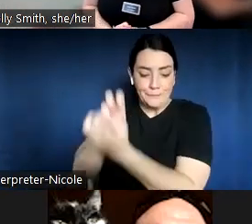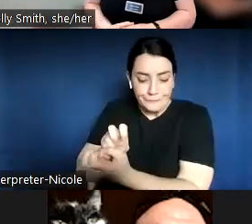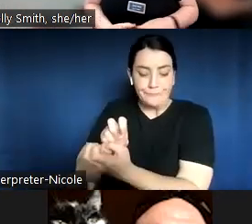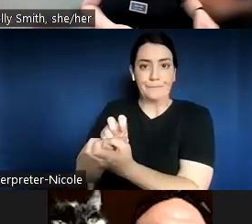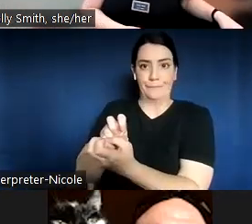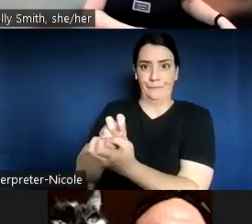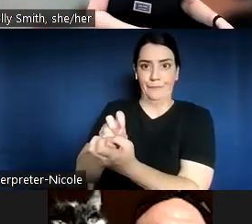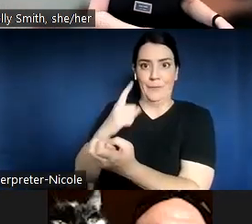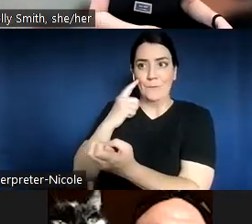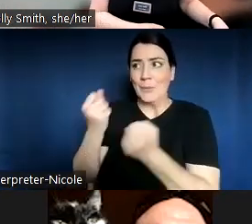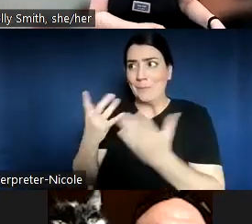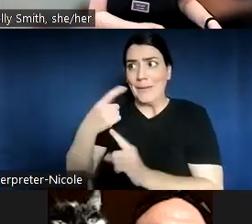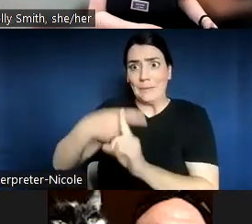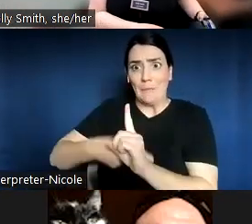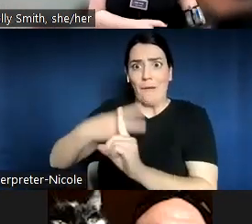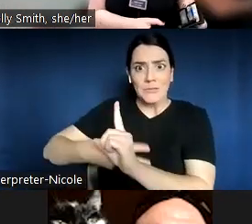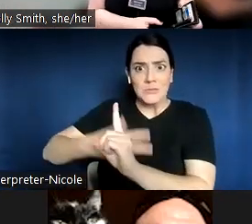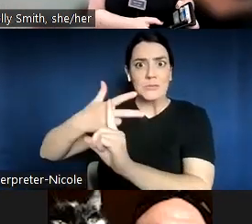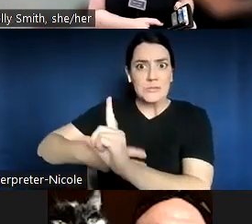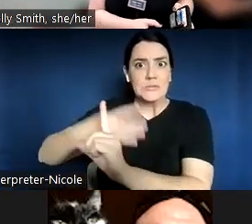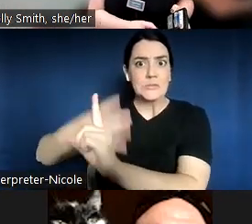So we had a chance to really get quite deep into some things.